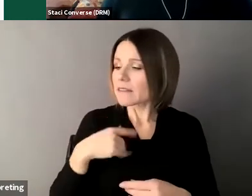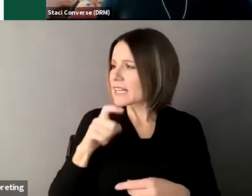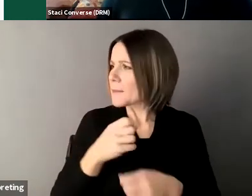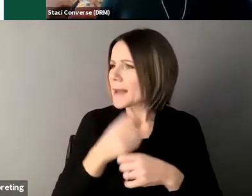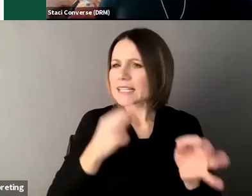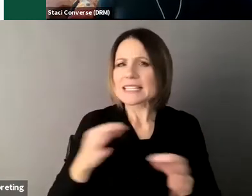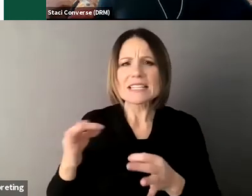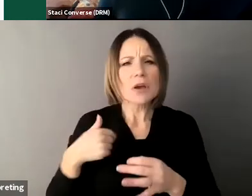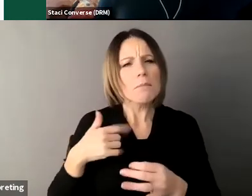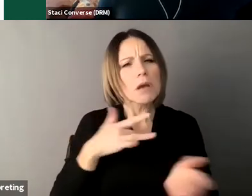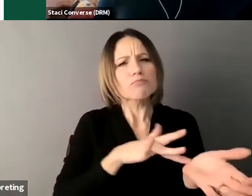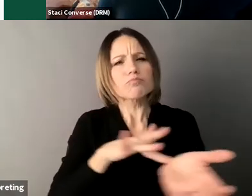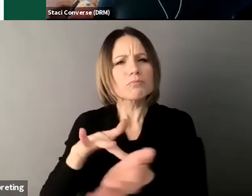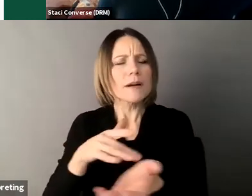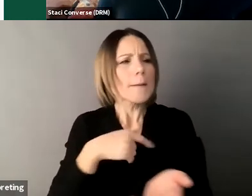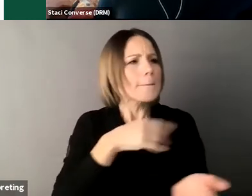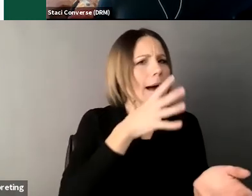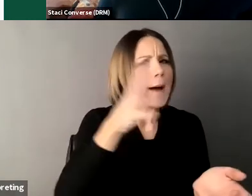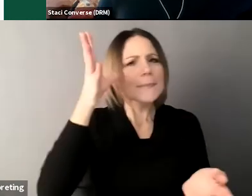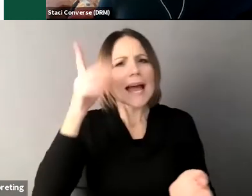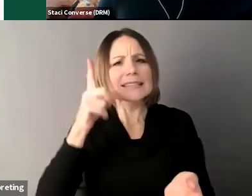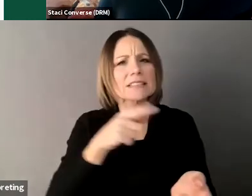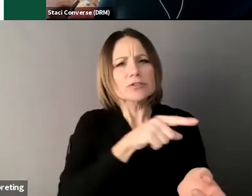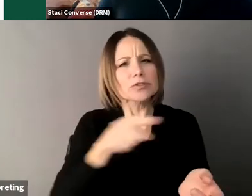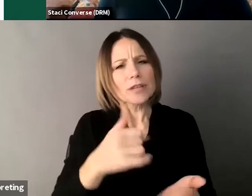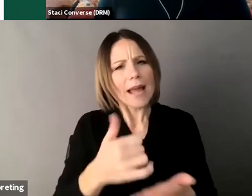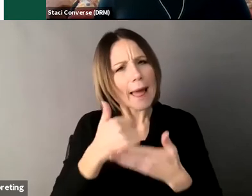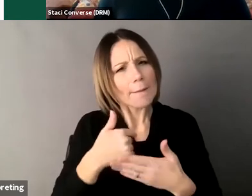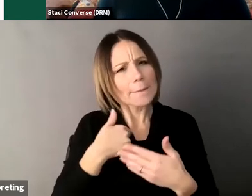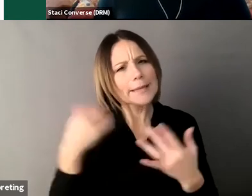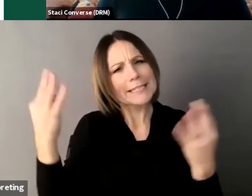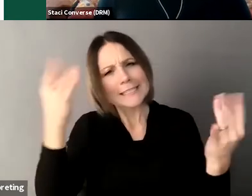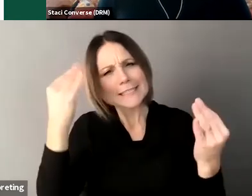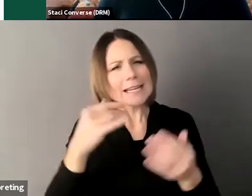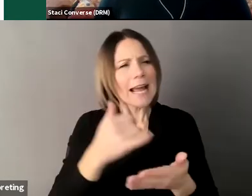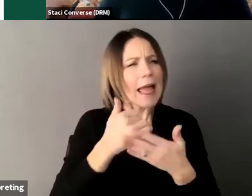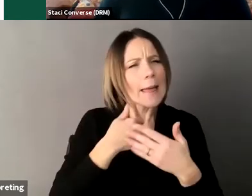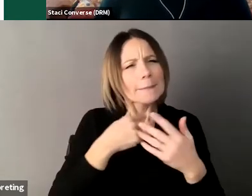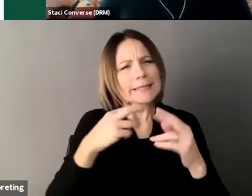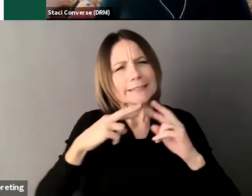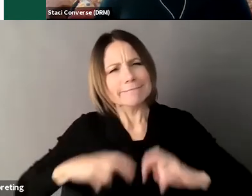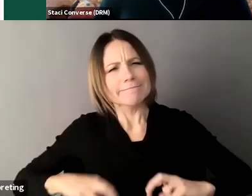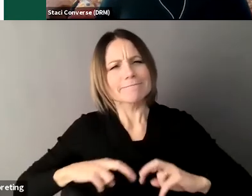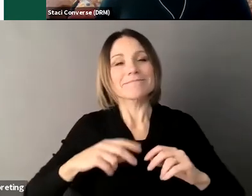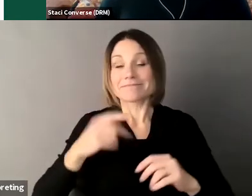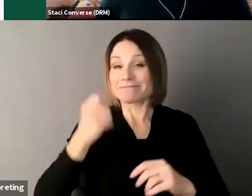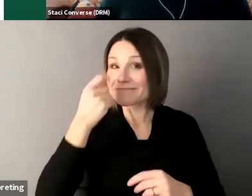sister they give me they help me figure stuff out I’m getting married and they plan to help